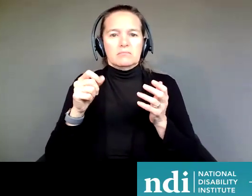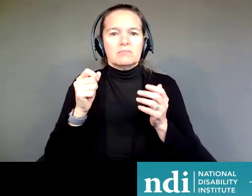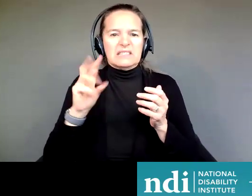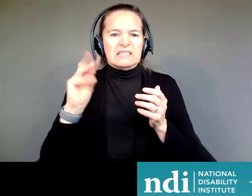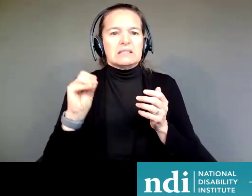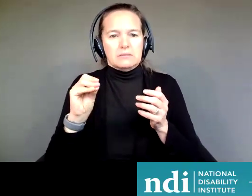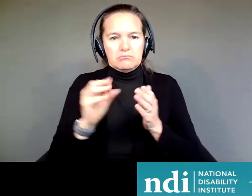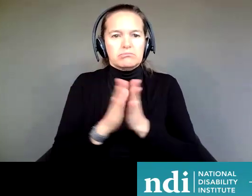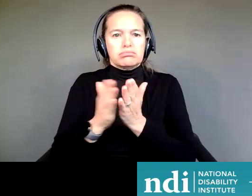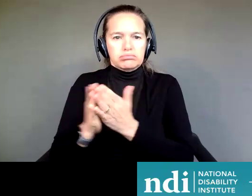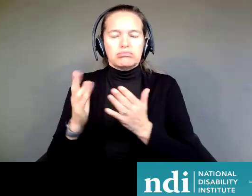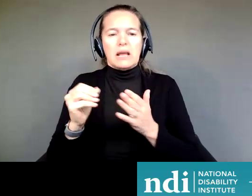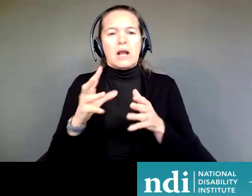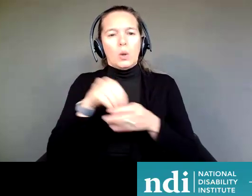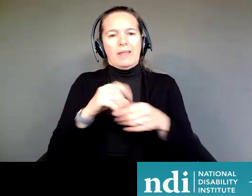to practice guide book on the subject.